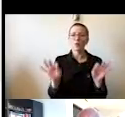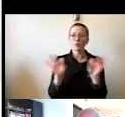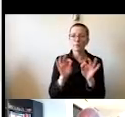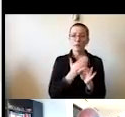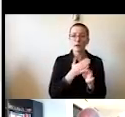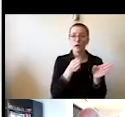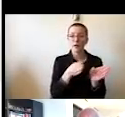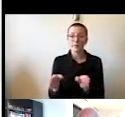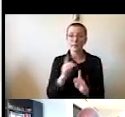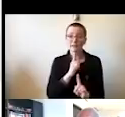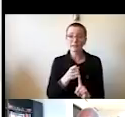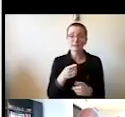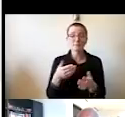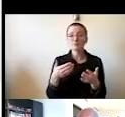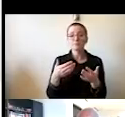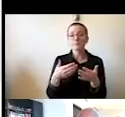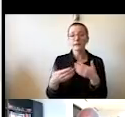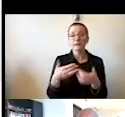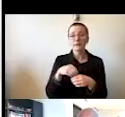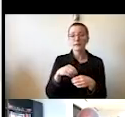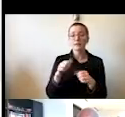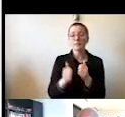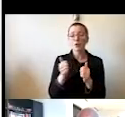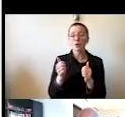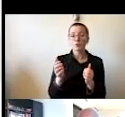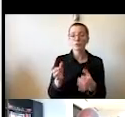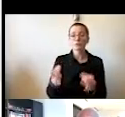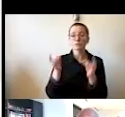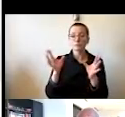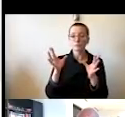even in the most dramatic manner imaginable.